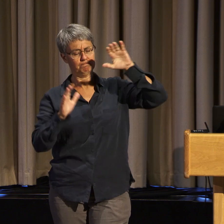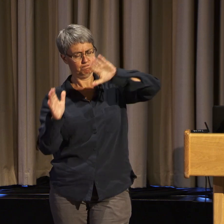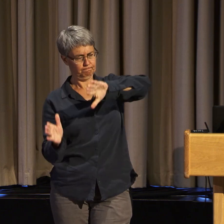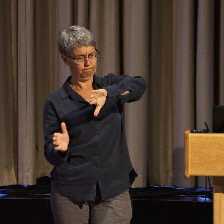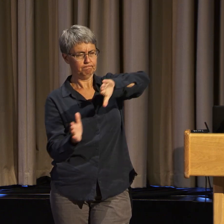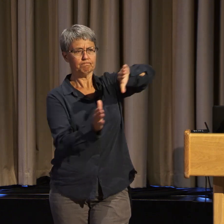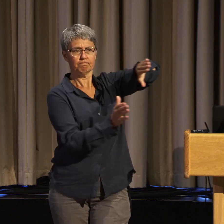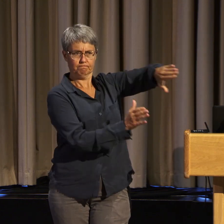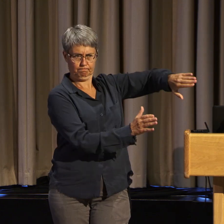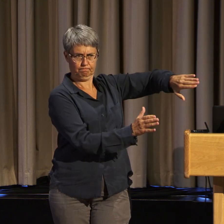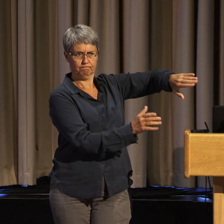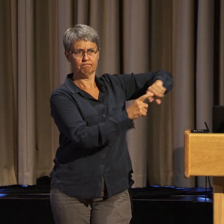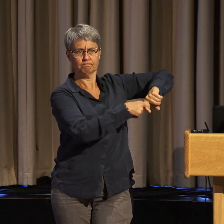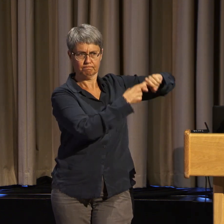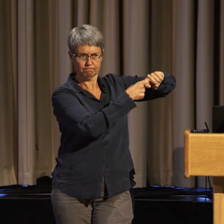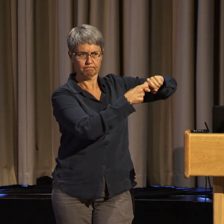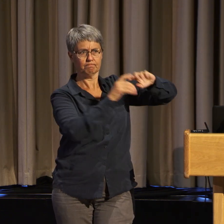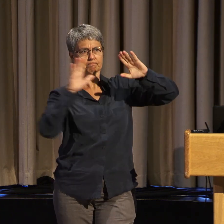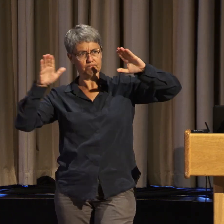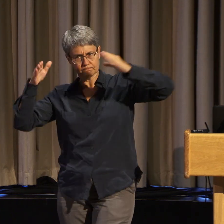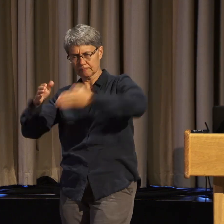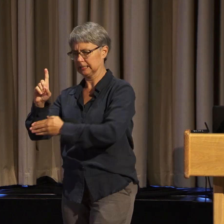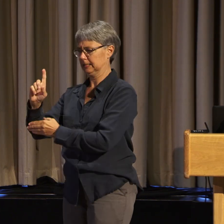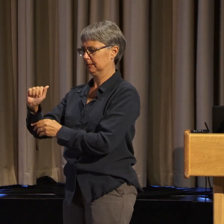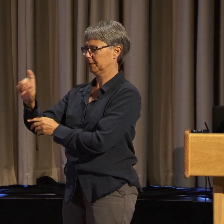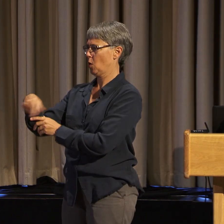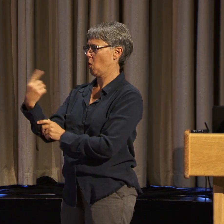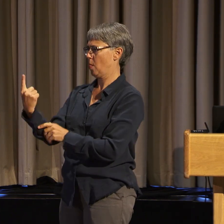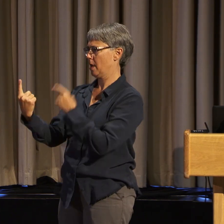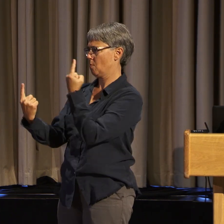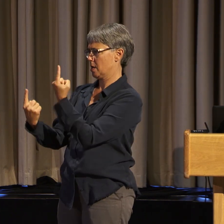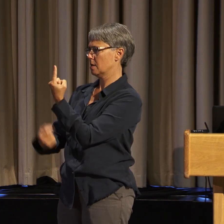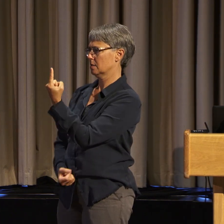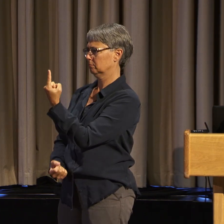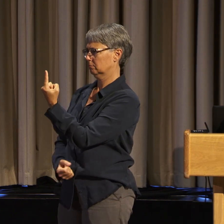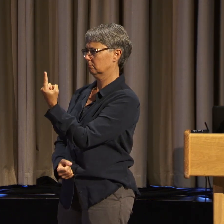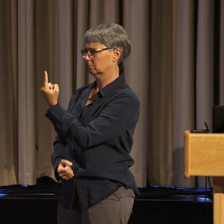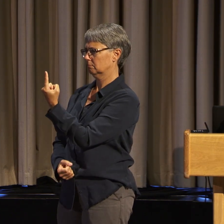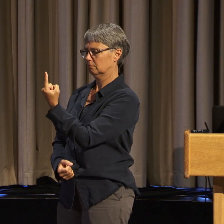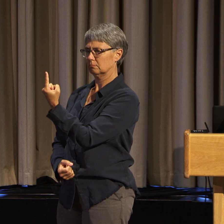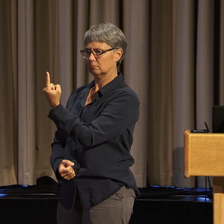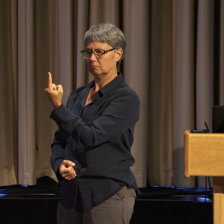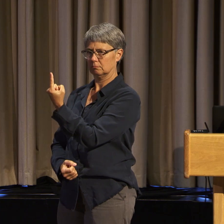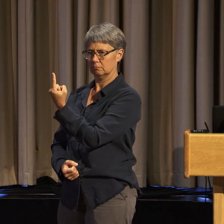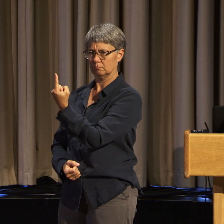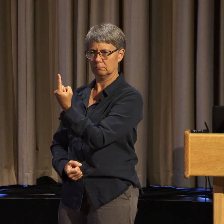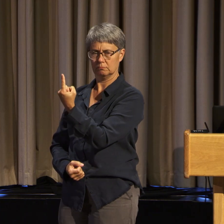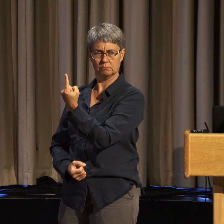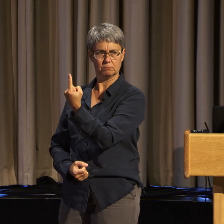that it was all about the disability perspective. Now just because I looked at things